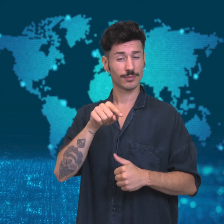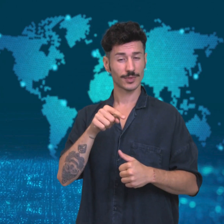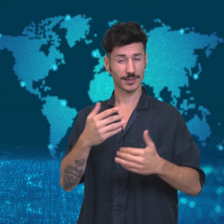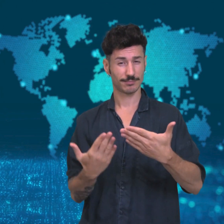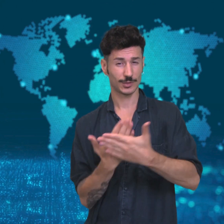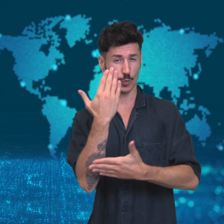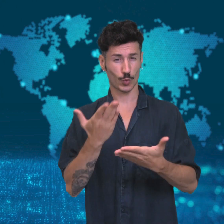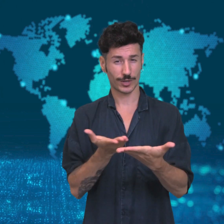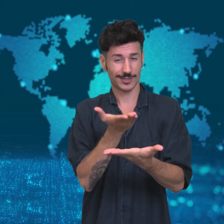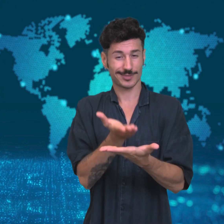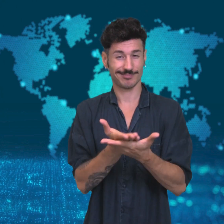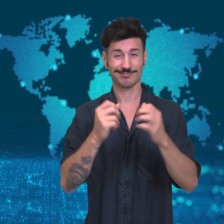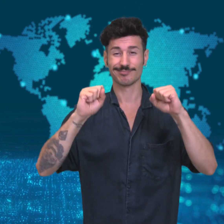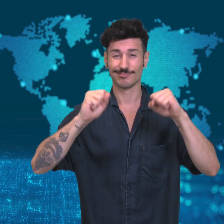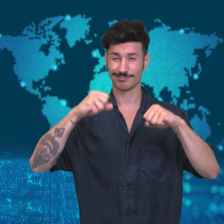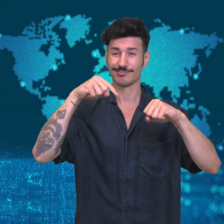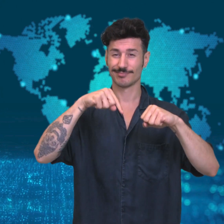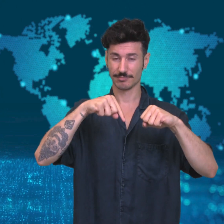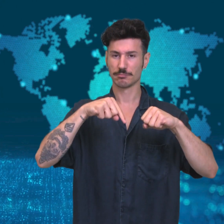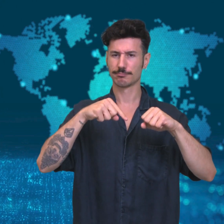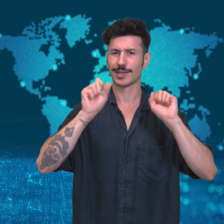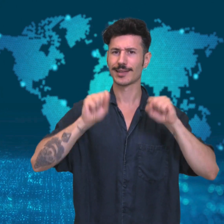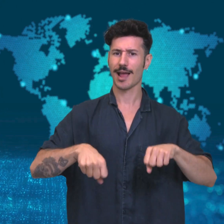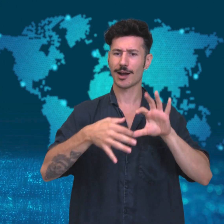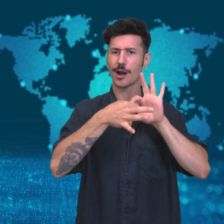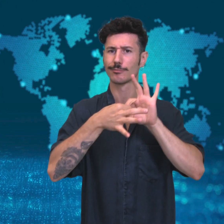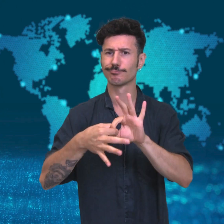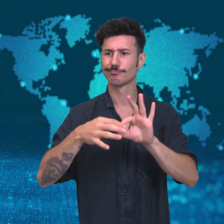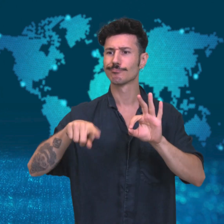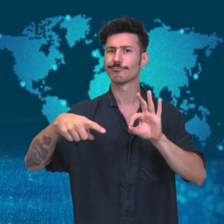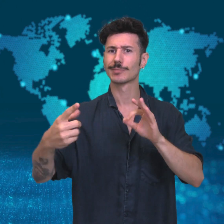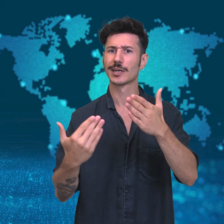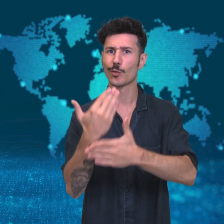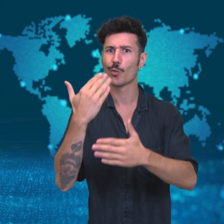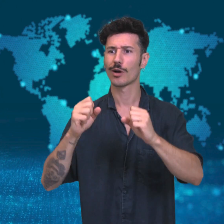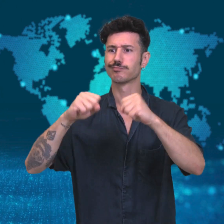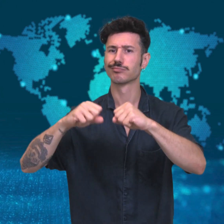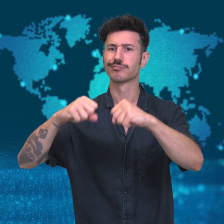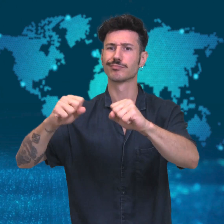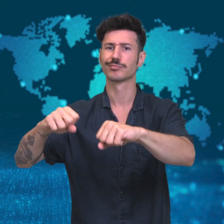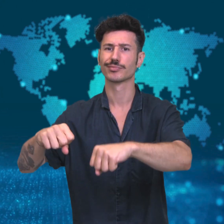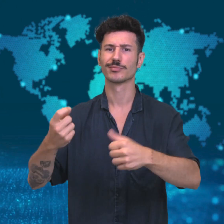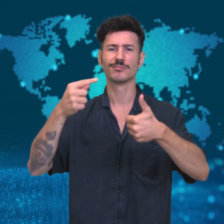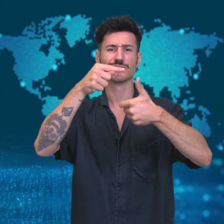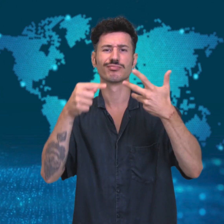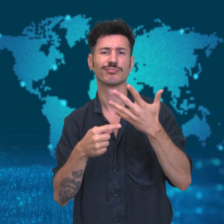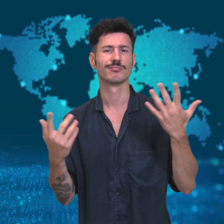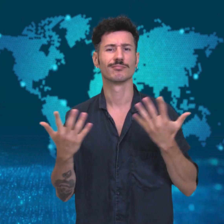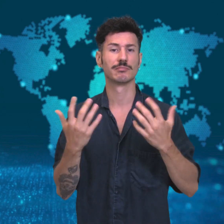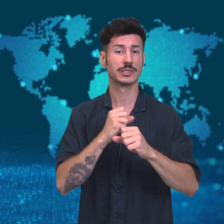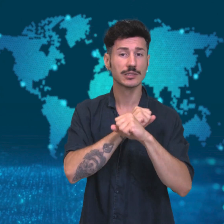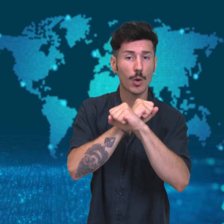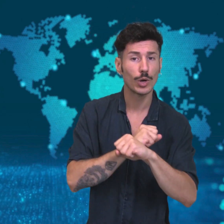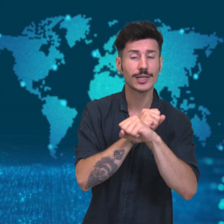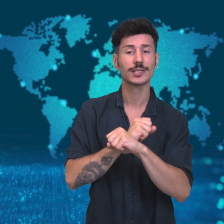This new deal is expected to lead to additional agreements in security,